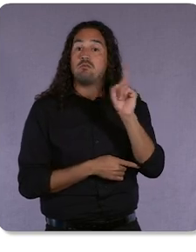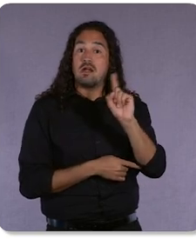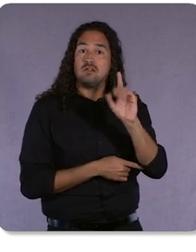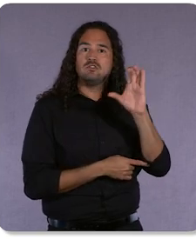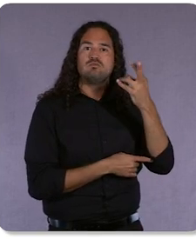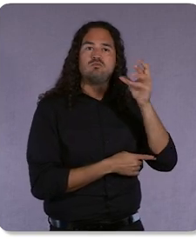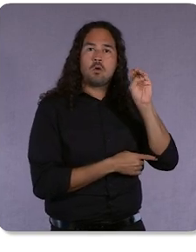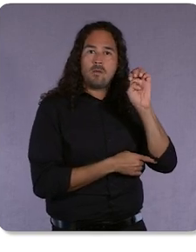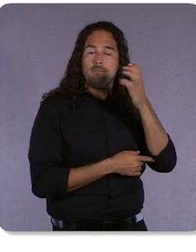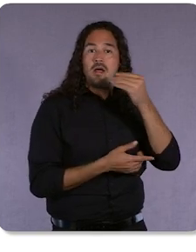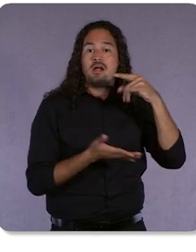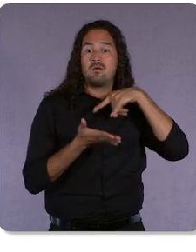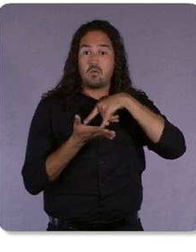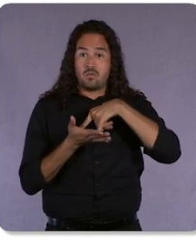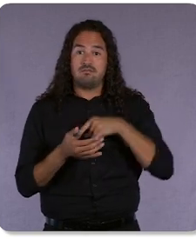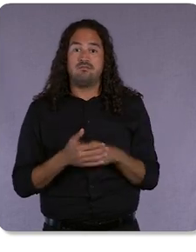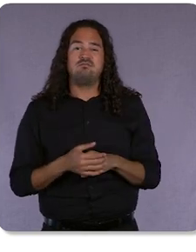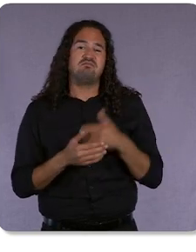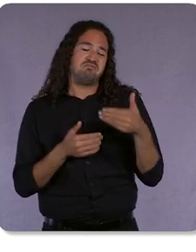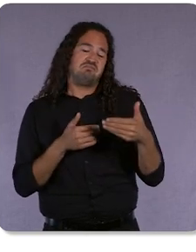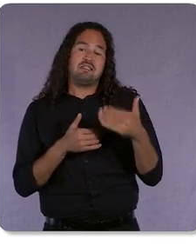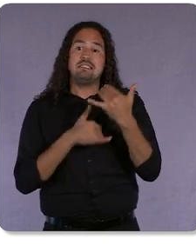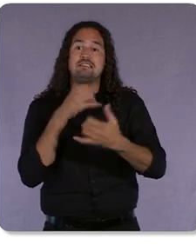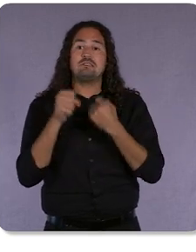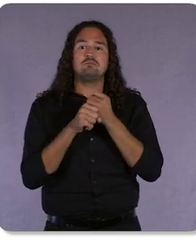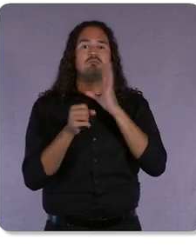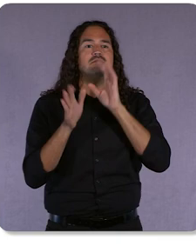of interest-based advertising and remarketing campaigns in Google Ads